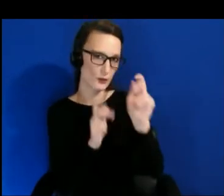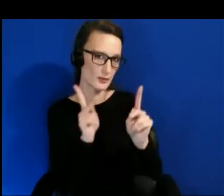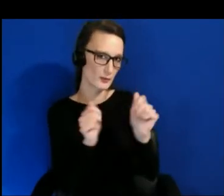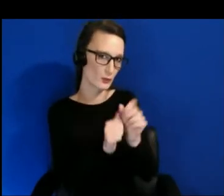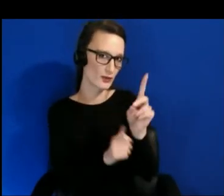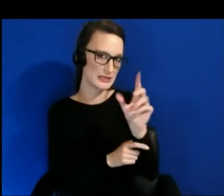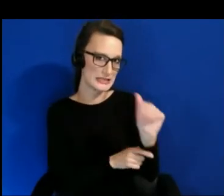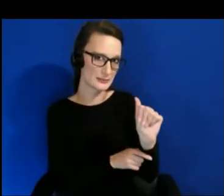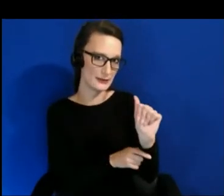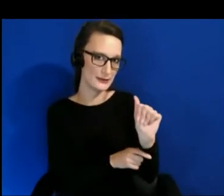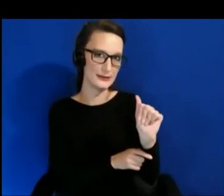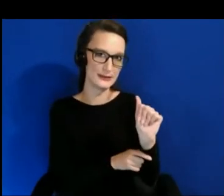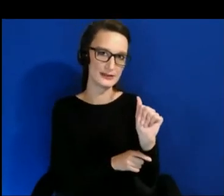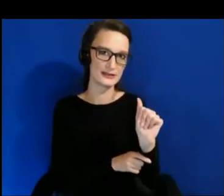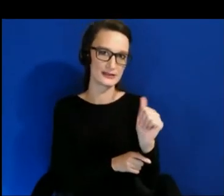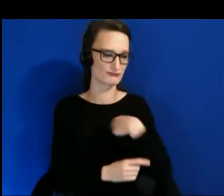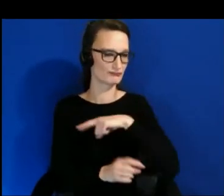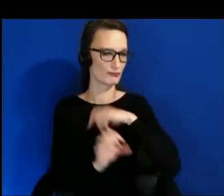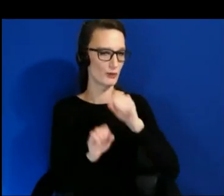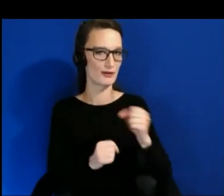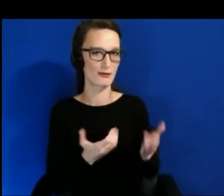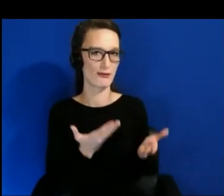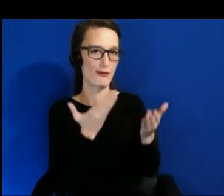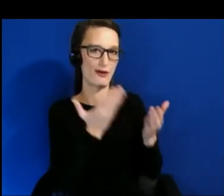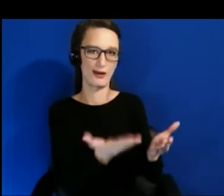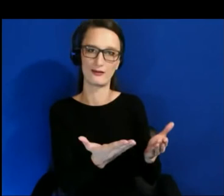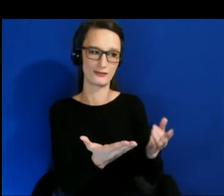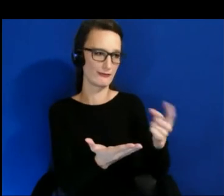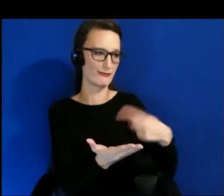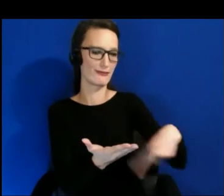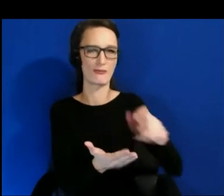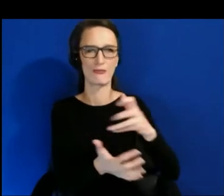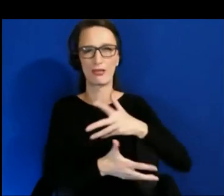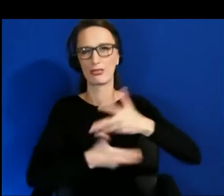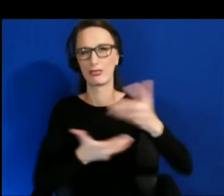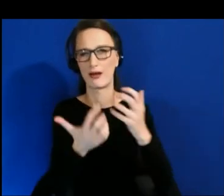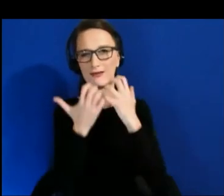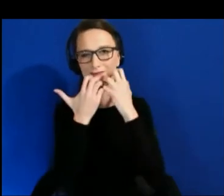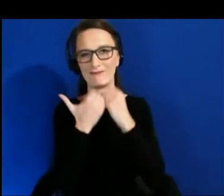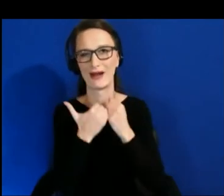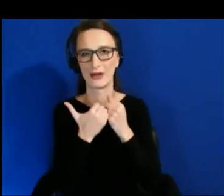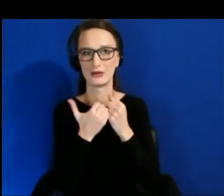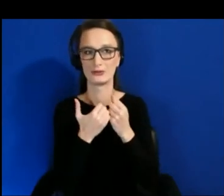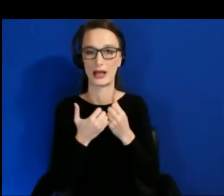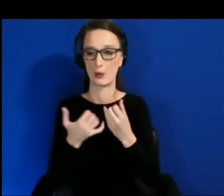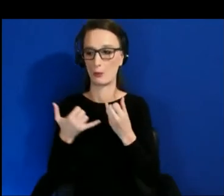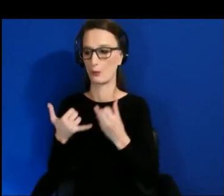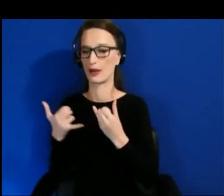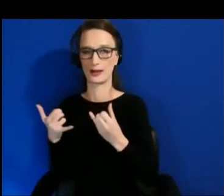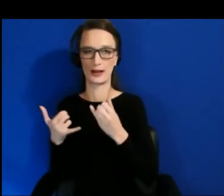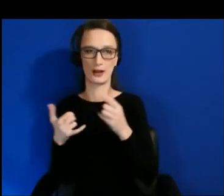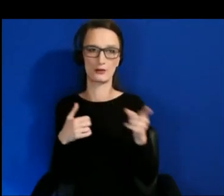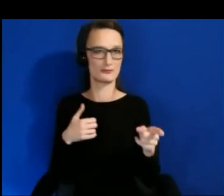We offer them a lot of value that they currently do not get from traditional mediums.